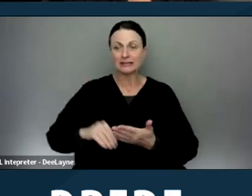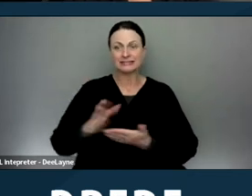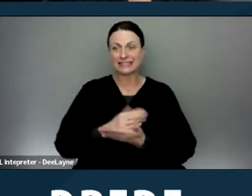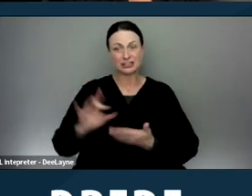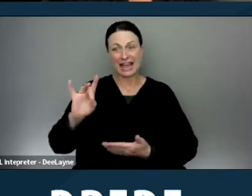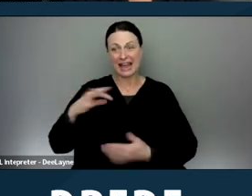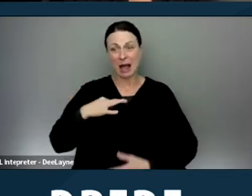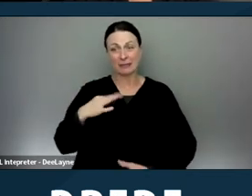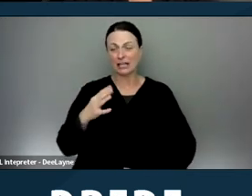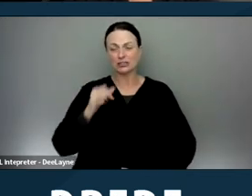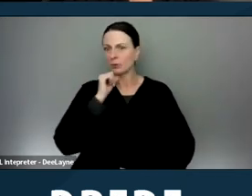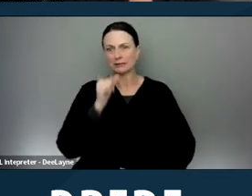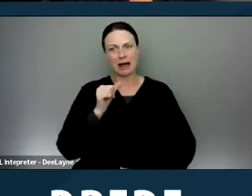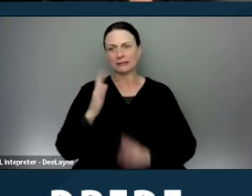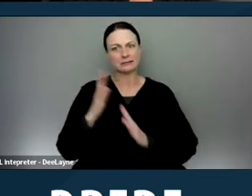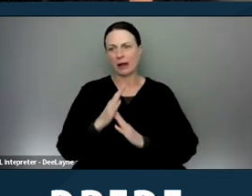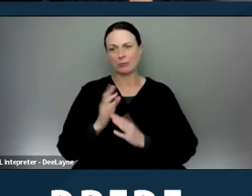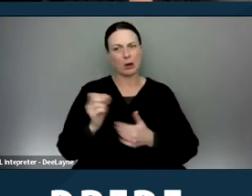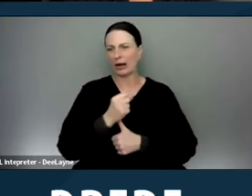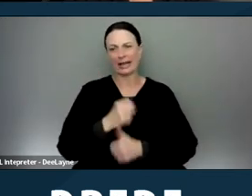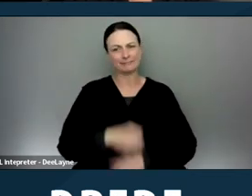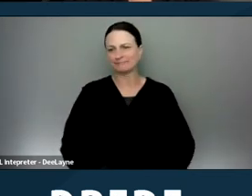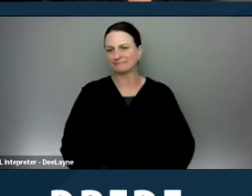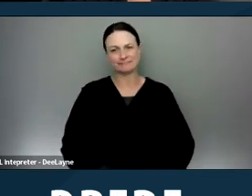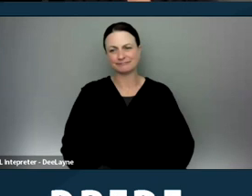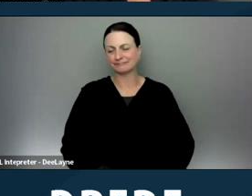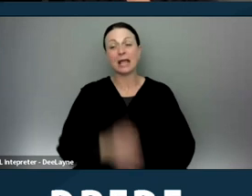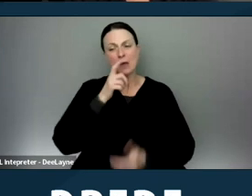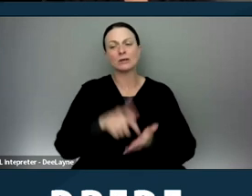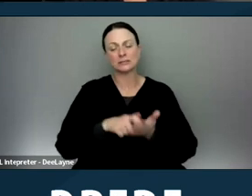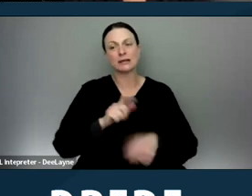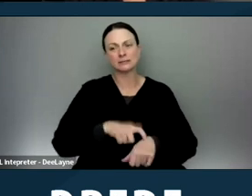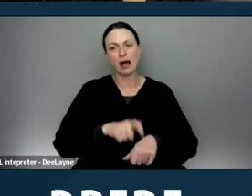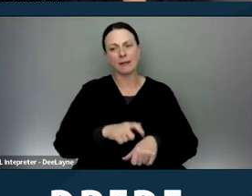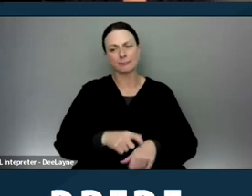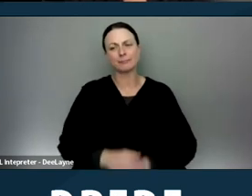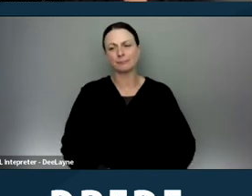is not going to be our top priority, so it will take some time on our end.